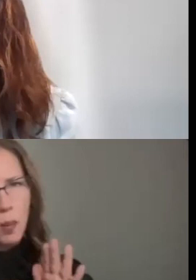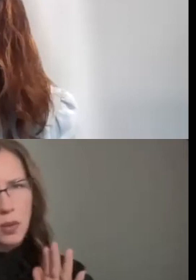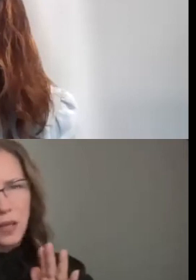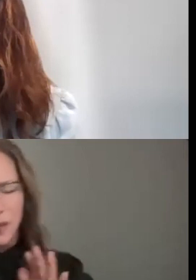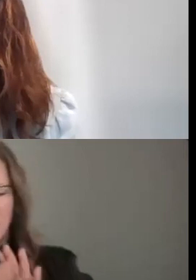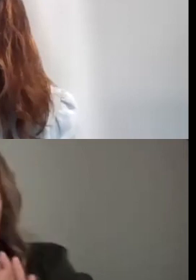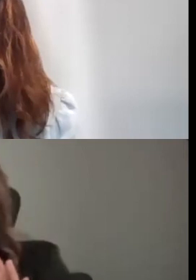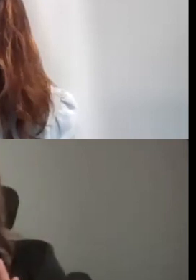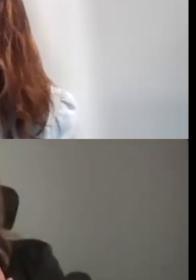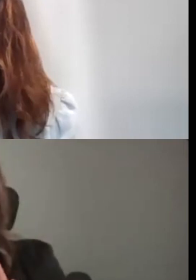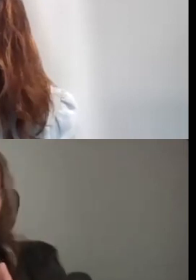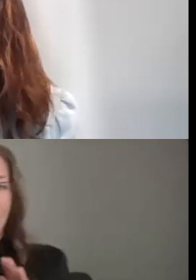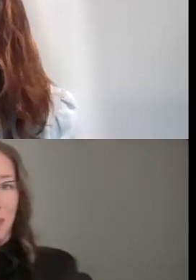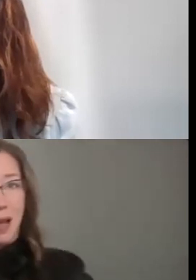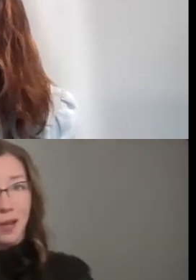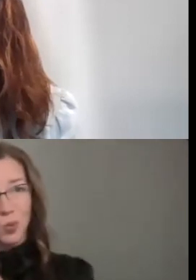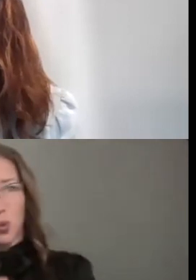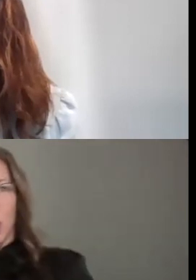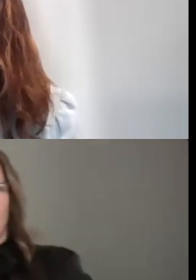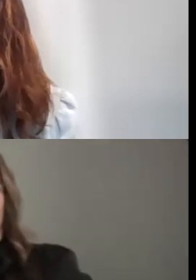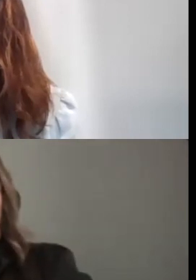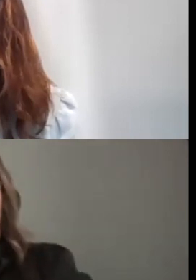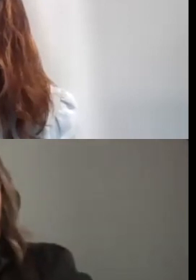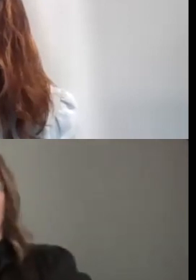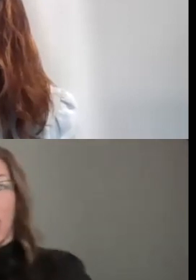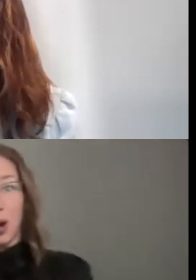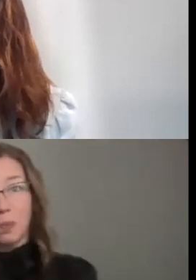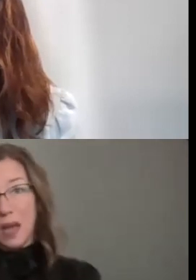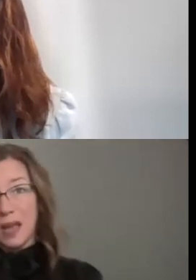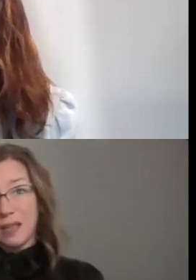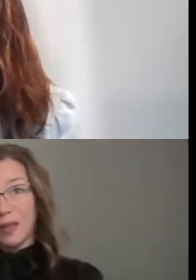OF PAST WORK AND YOU'RE COMMISSIONING THEM FOR SOMETHING NEW?